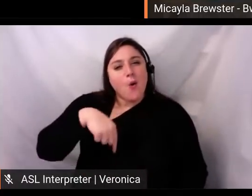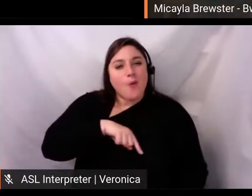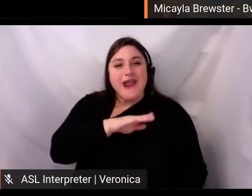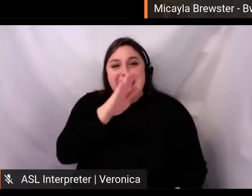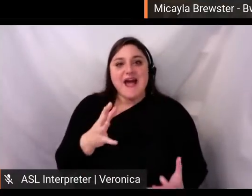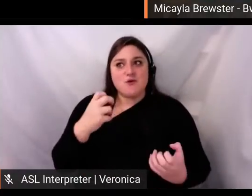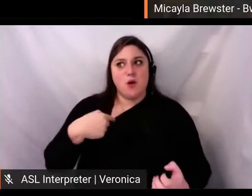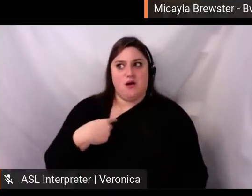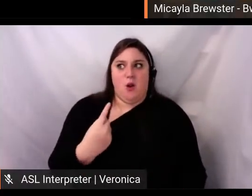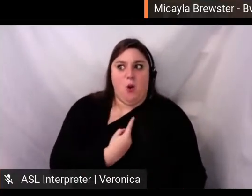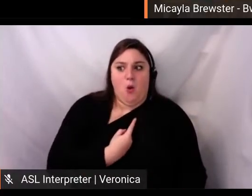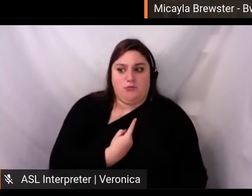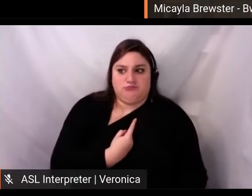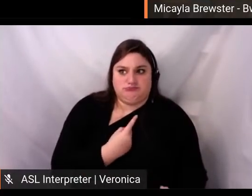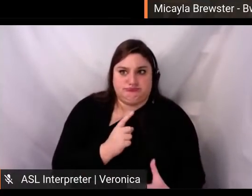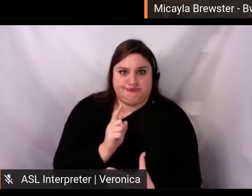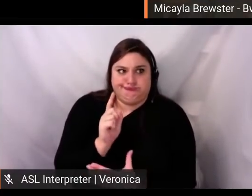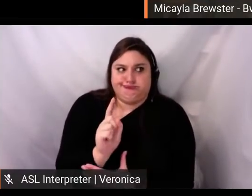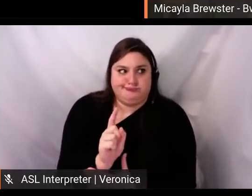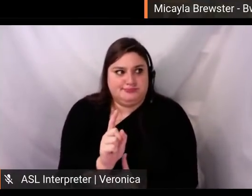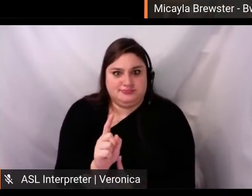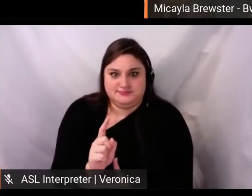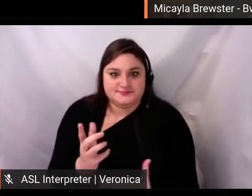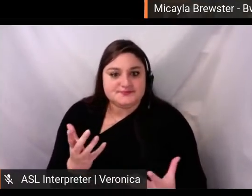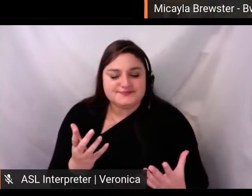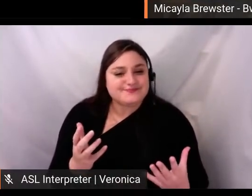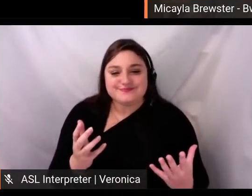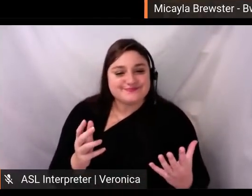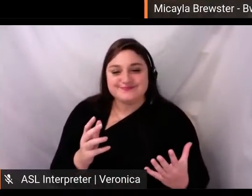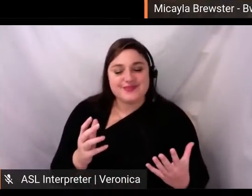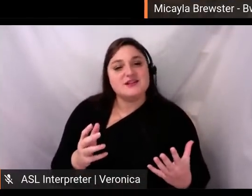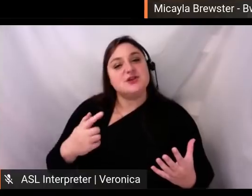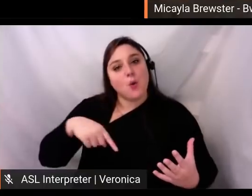to know, before they even log into your event, that, you know, this is